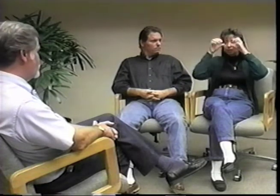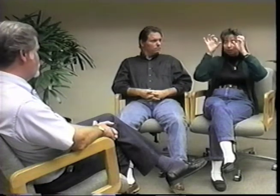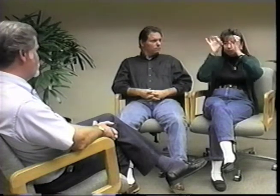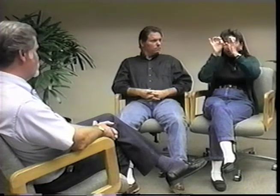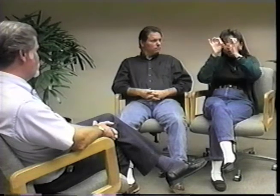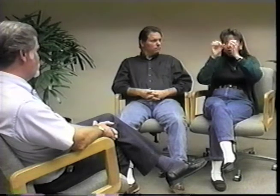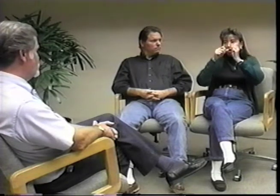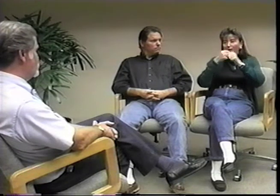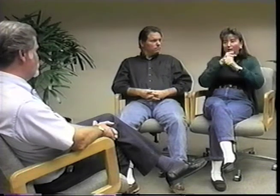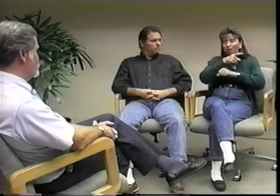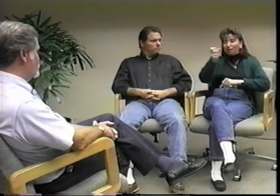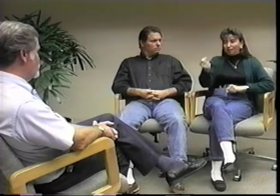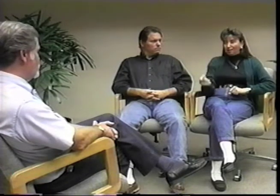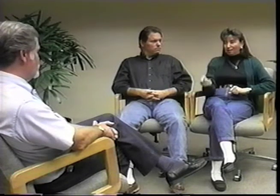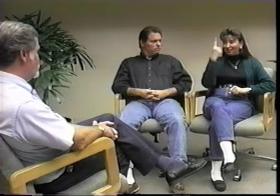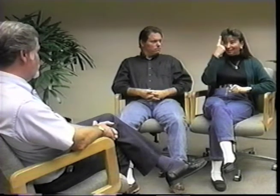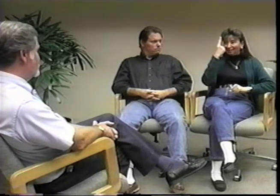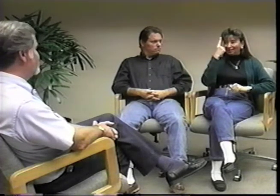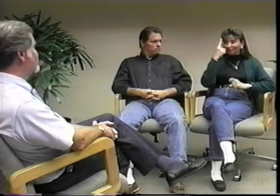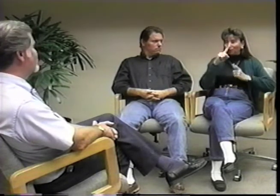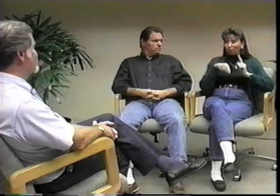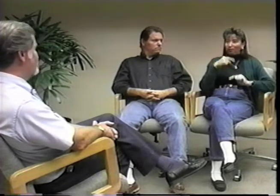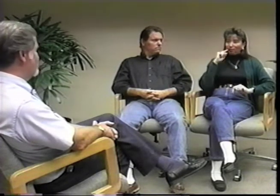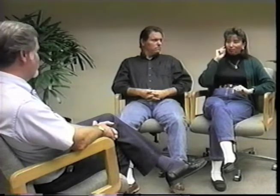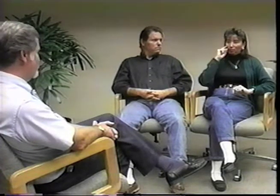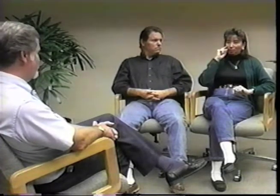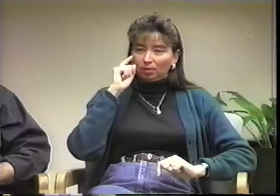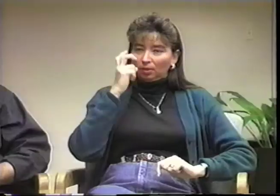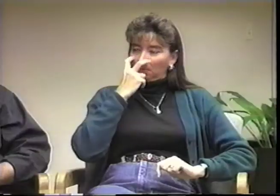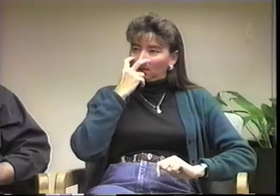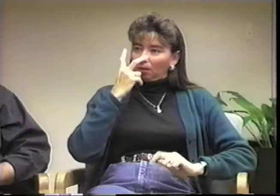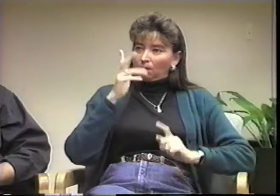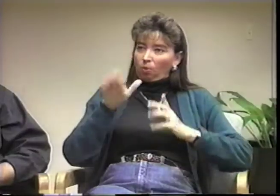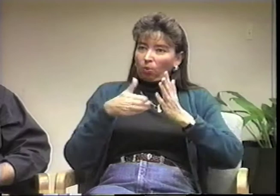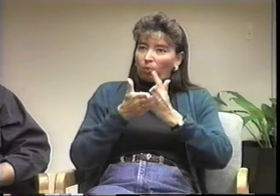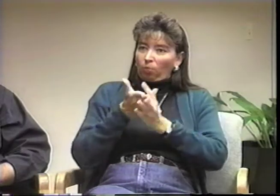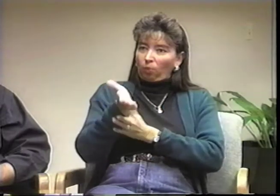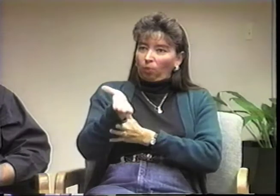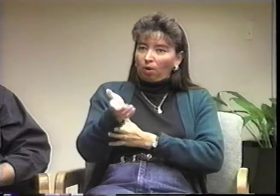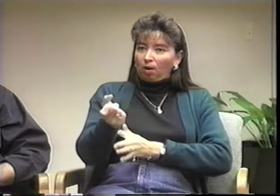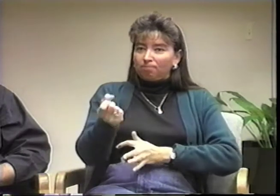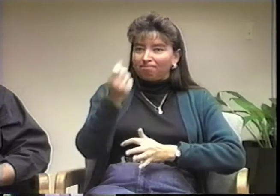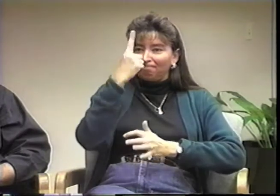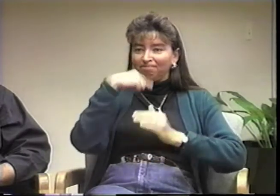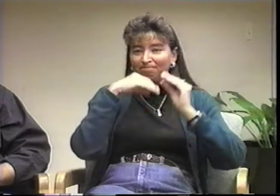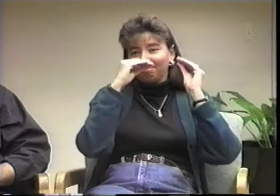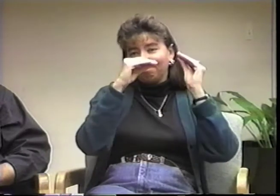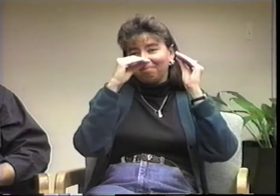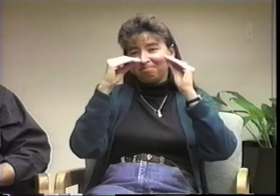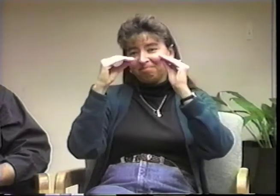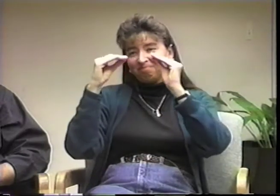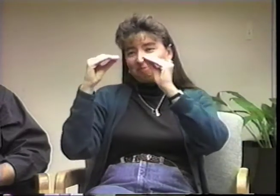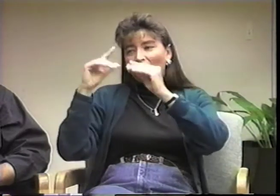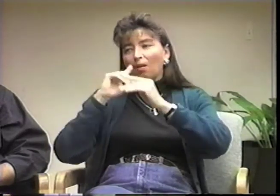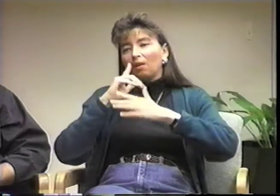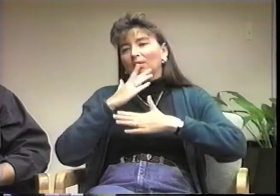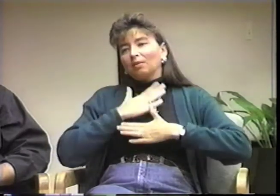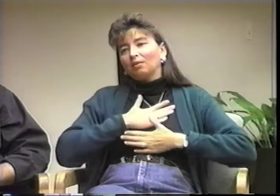I use different glasses to help them understand how I see things, so they can empathize with the DeafBlind population.